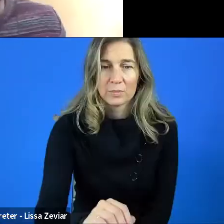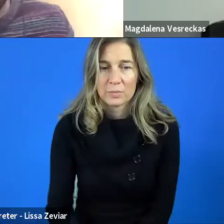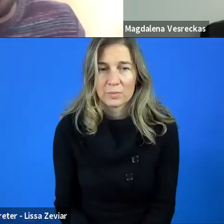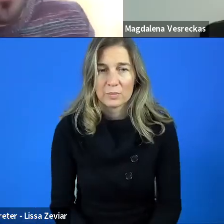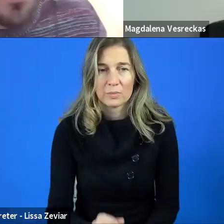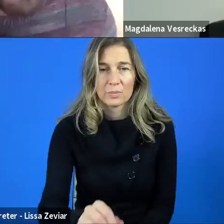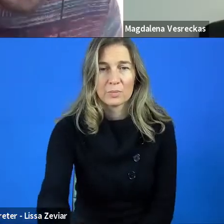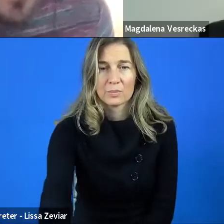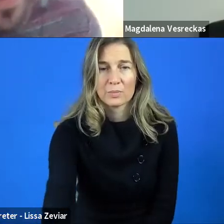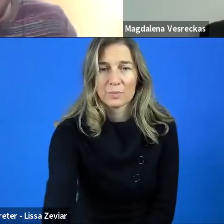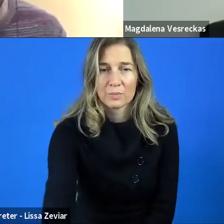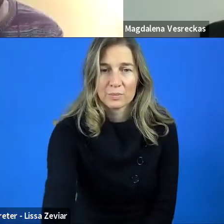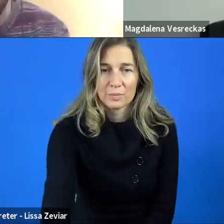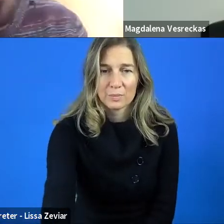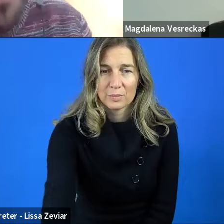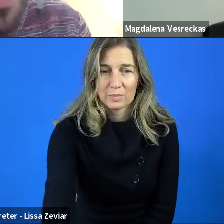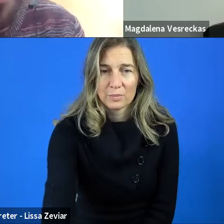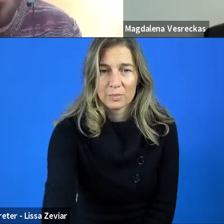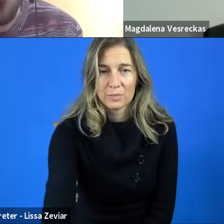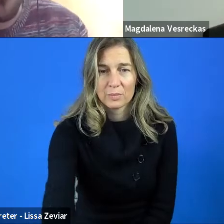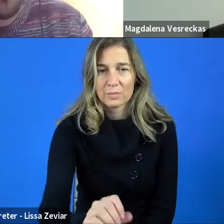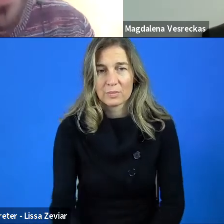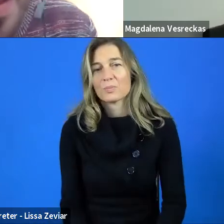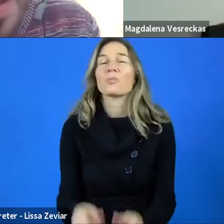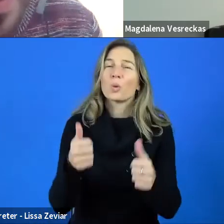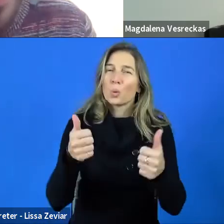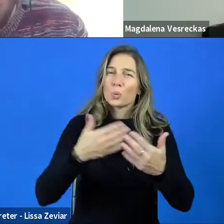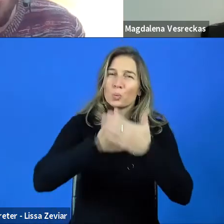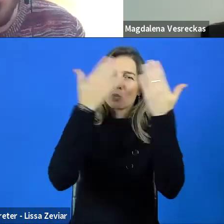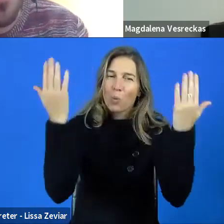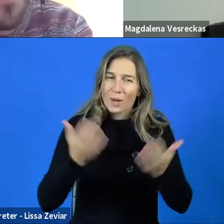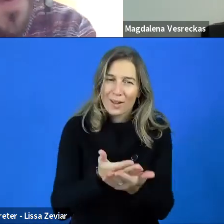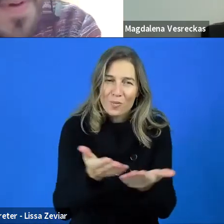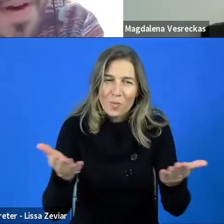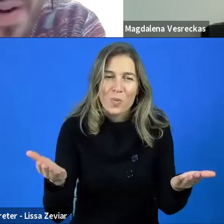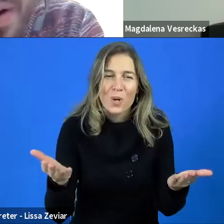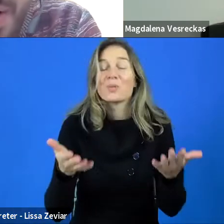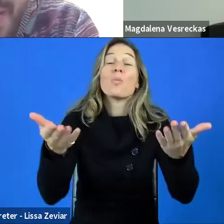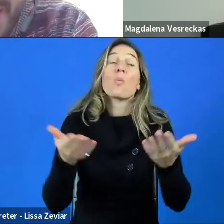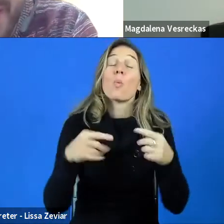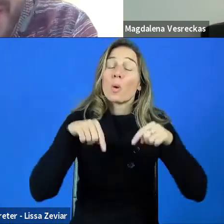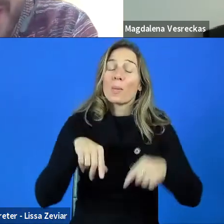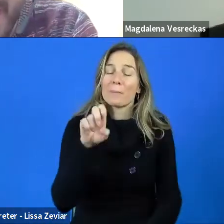Good morning, everyone. Welcome to the EDF webinar on Horizon Europe funding programme